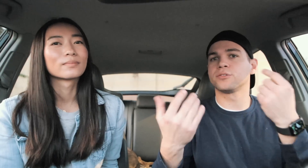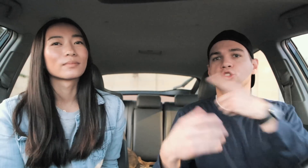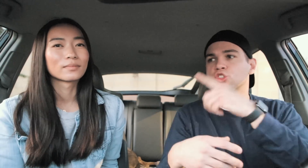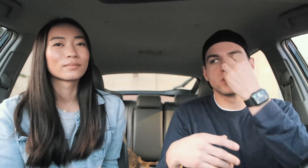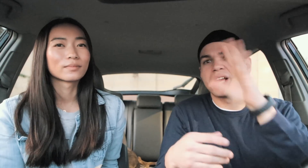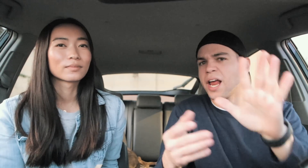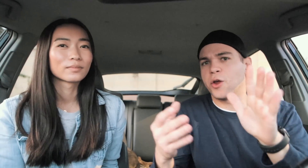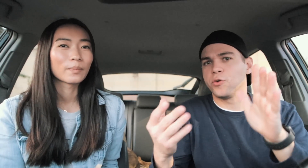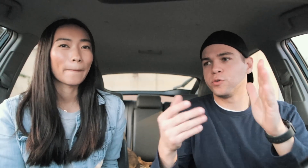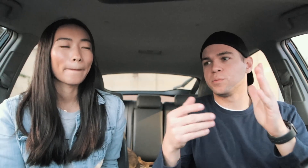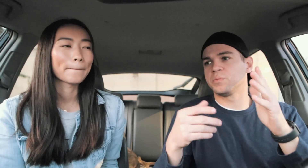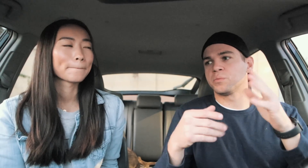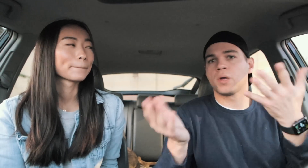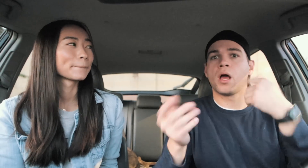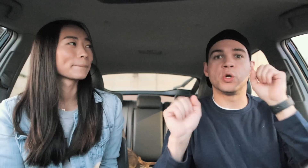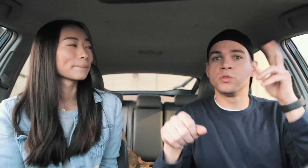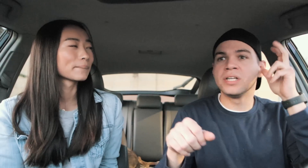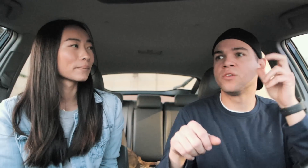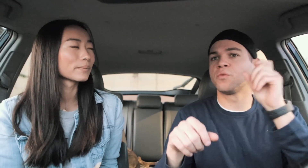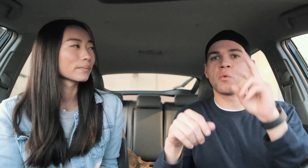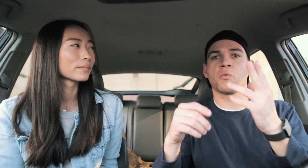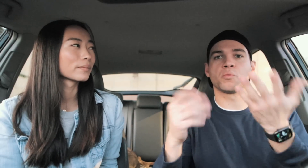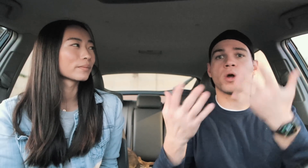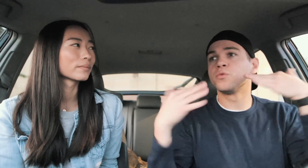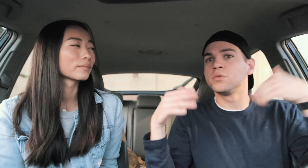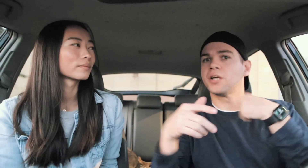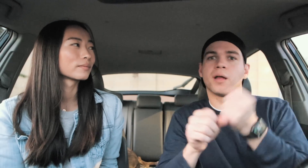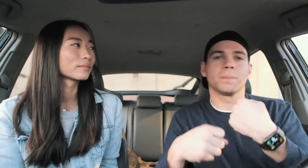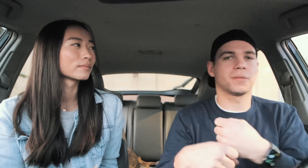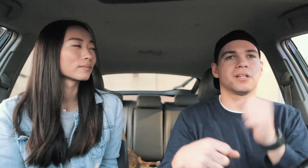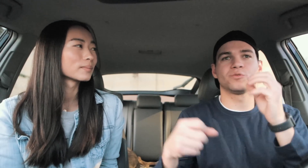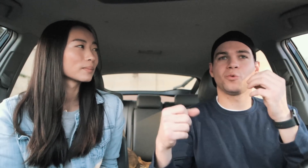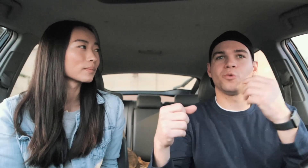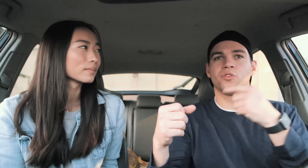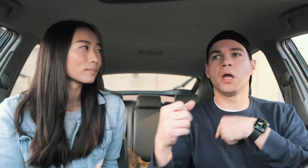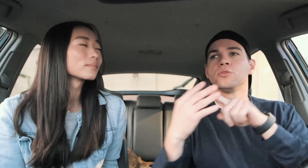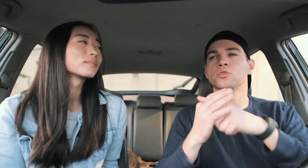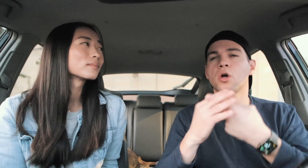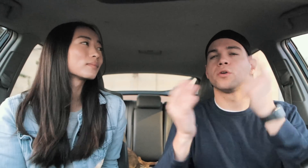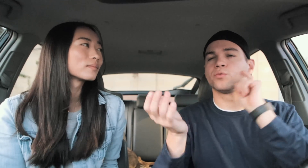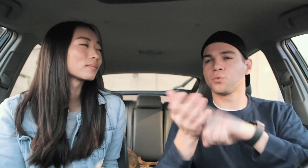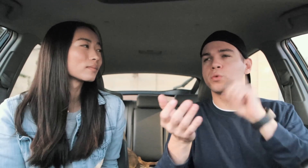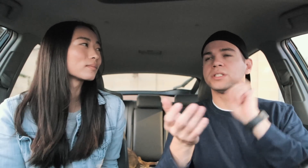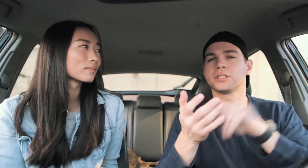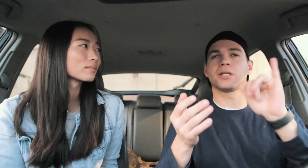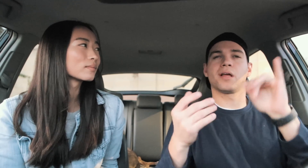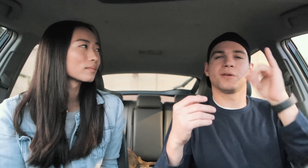and she didn't care what I could hear or what noises I made so I started noticing that